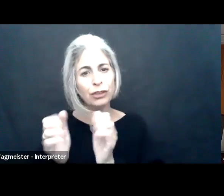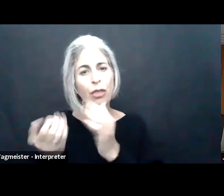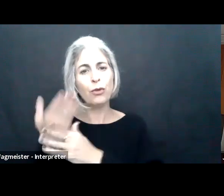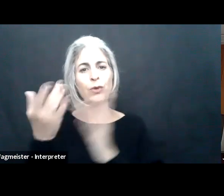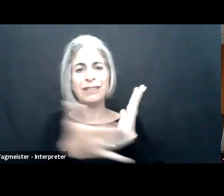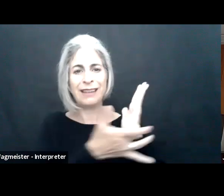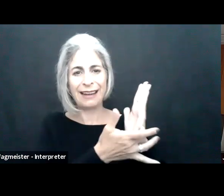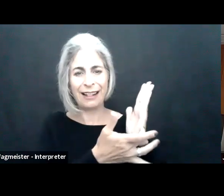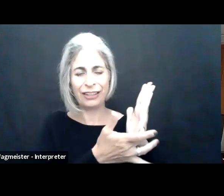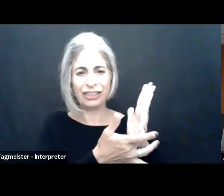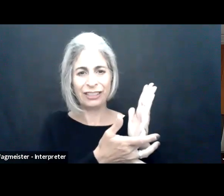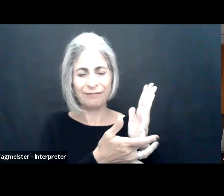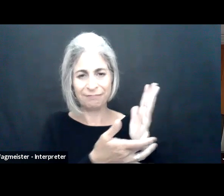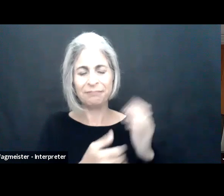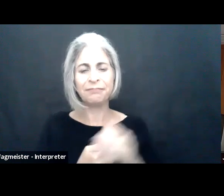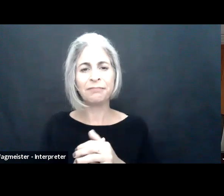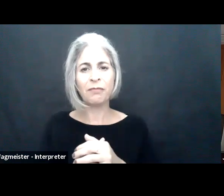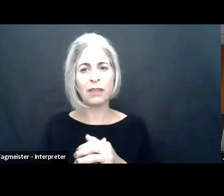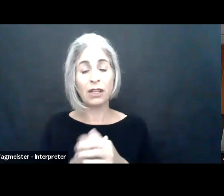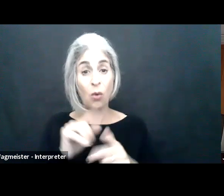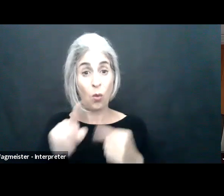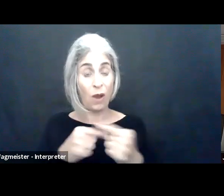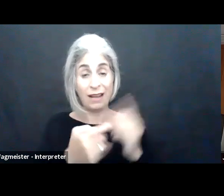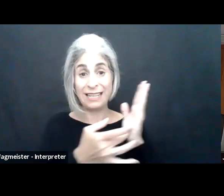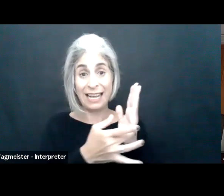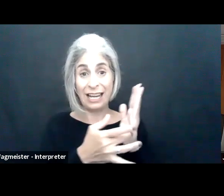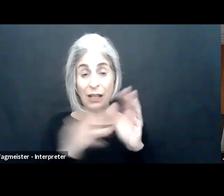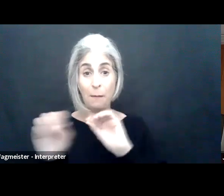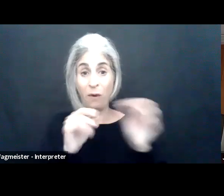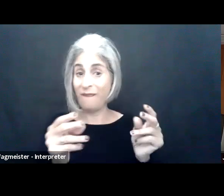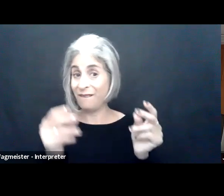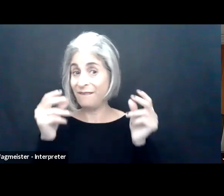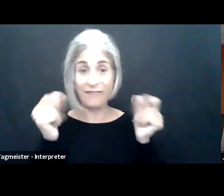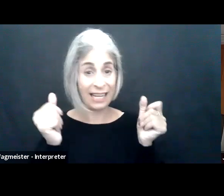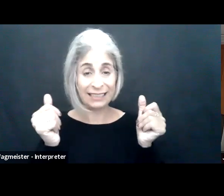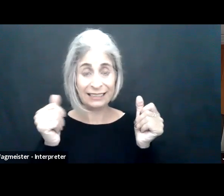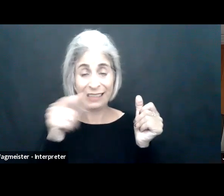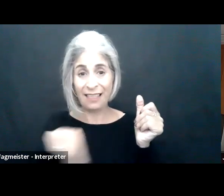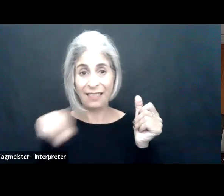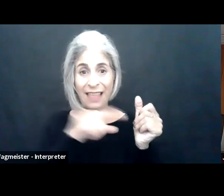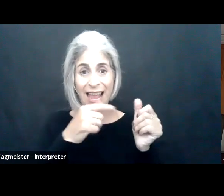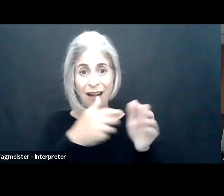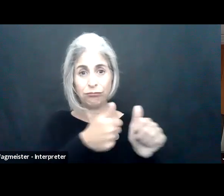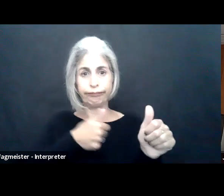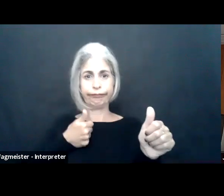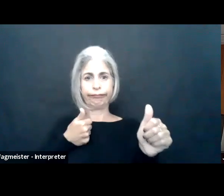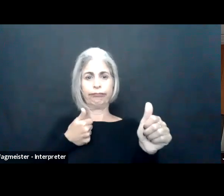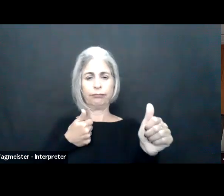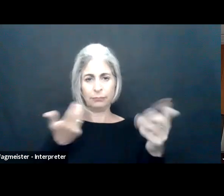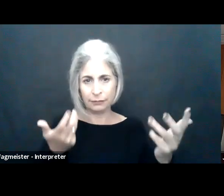that their opportunities are enhanced by these technologies and not disadvantaged when that technology moves too quickly